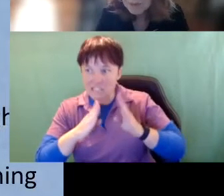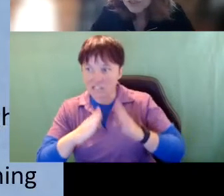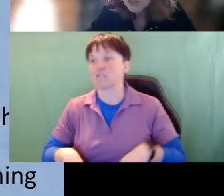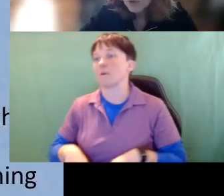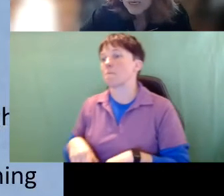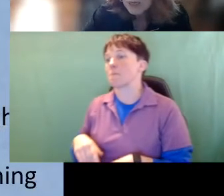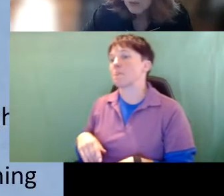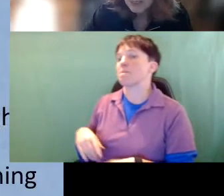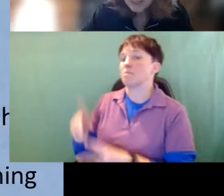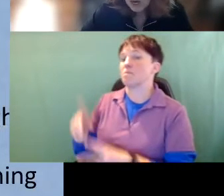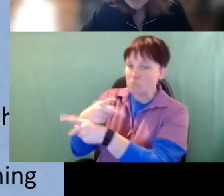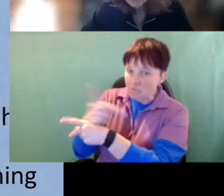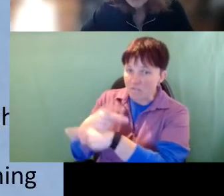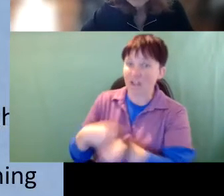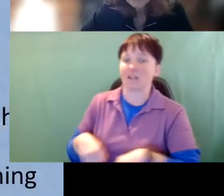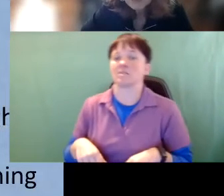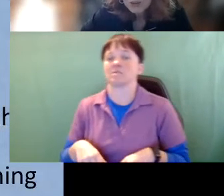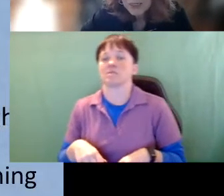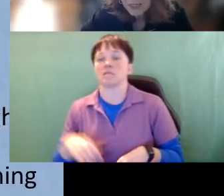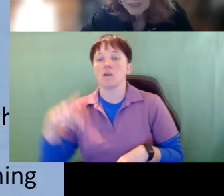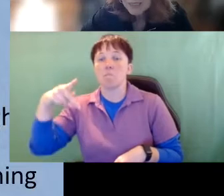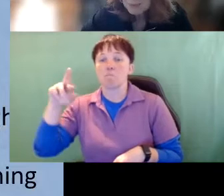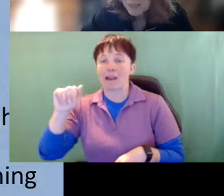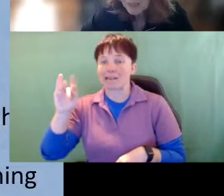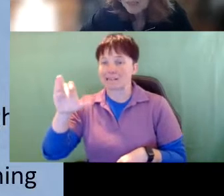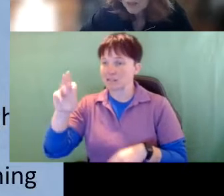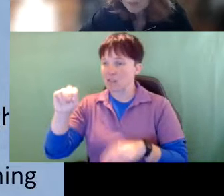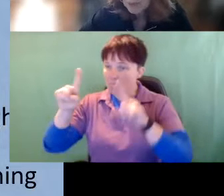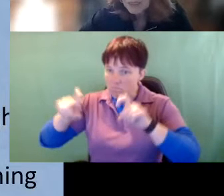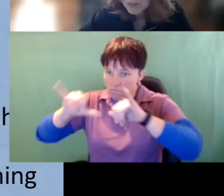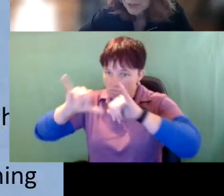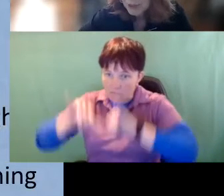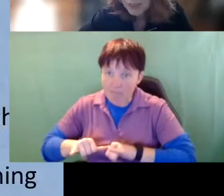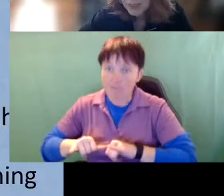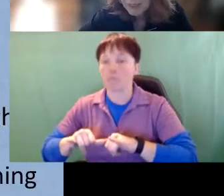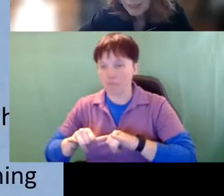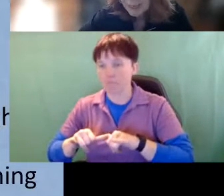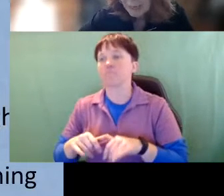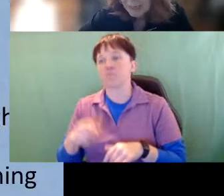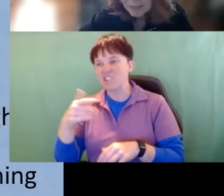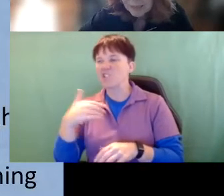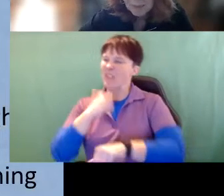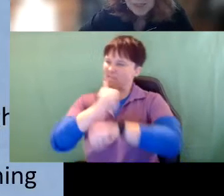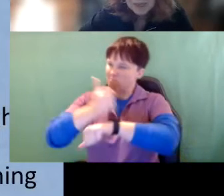So when I talk about higher ed training, these pieces are in place today it’s something